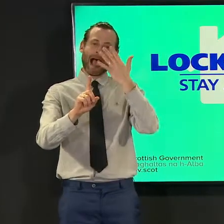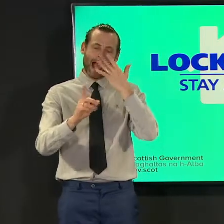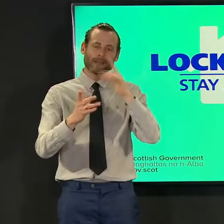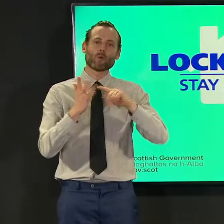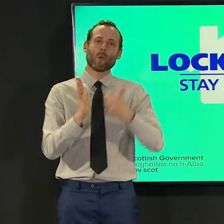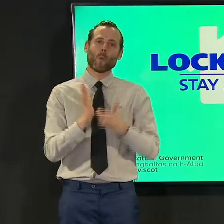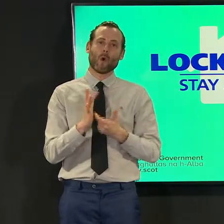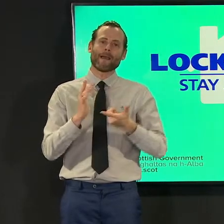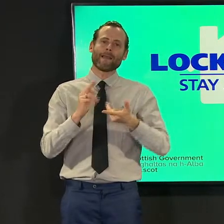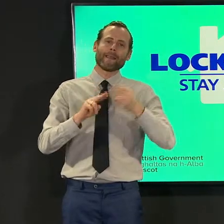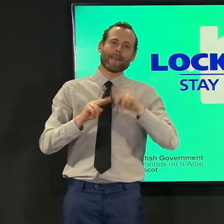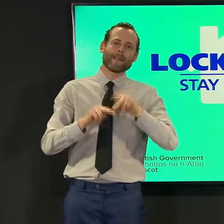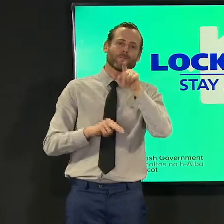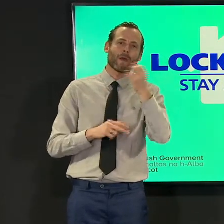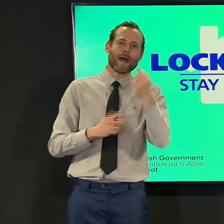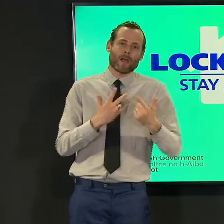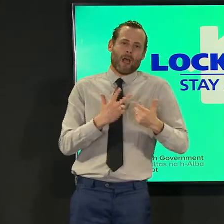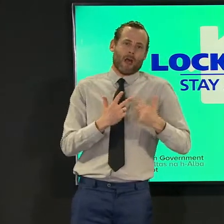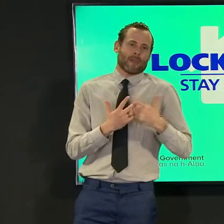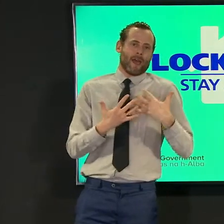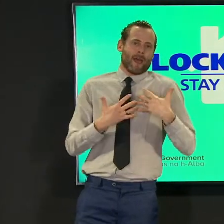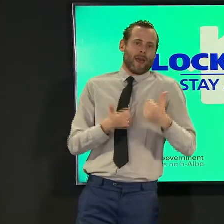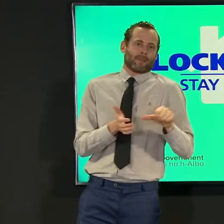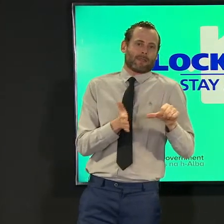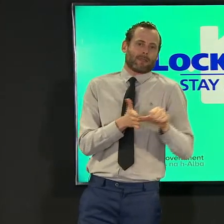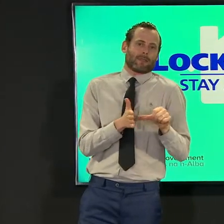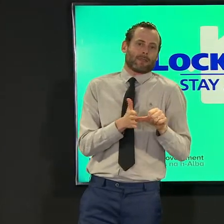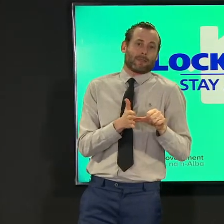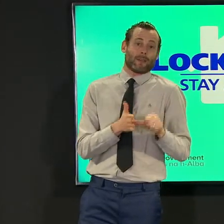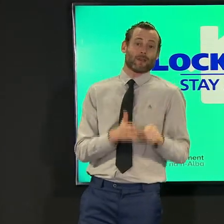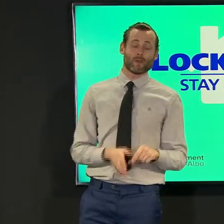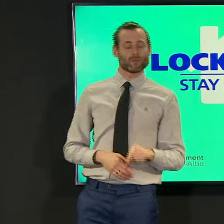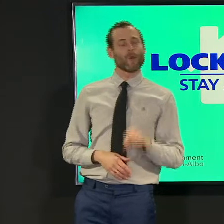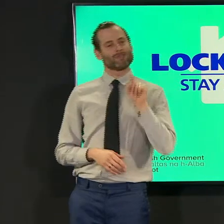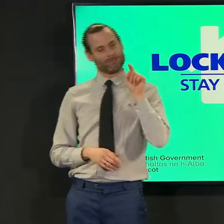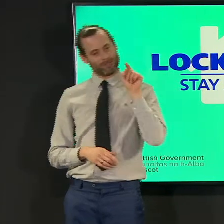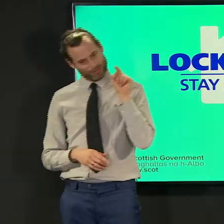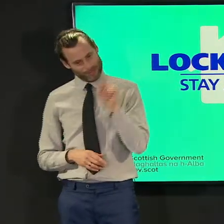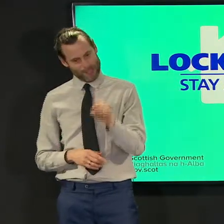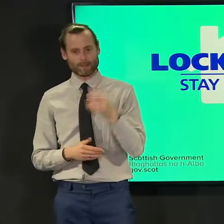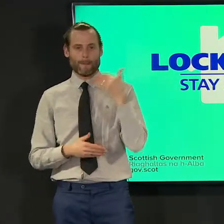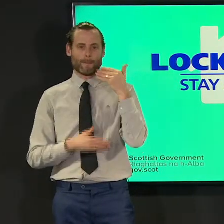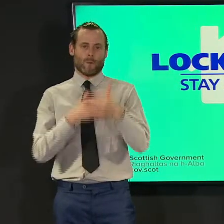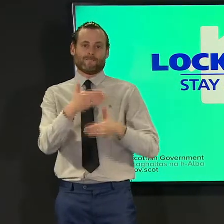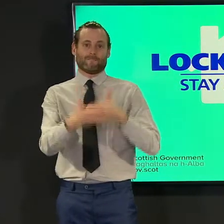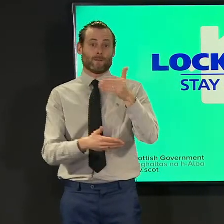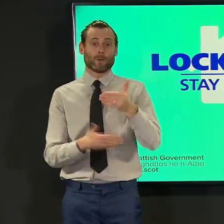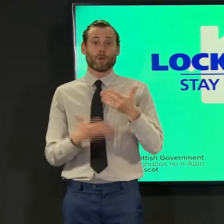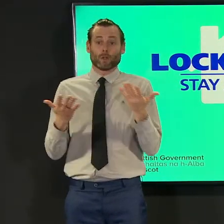vulnerable we're working through those groups it is the right thing for this government and